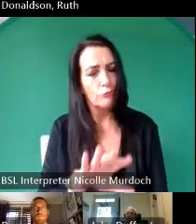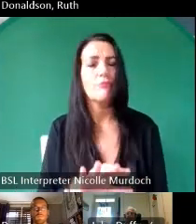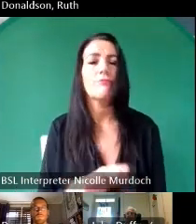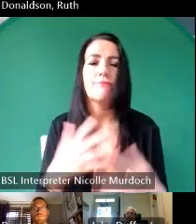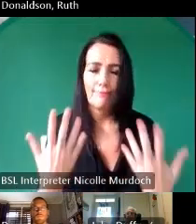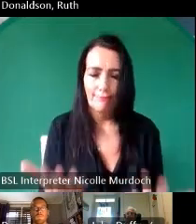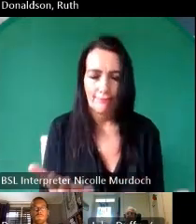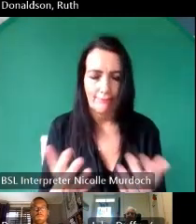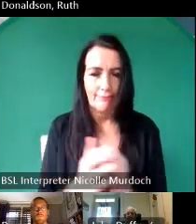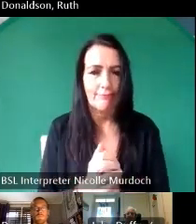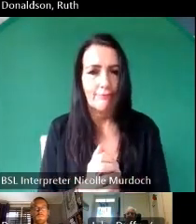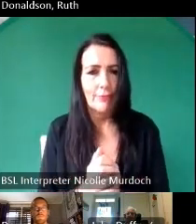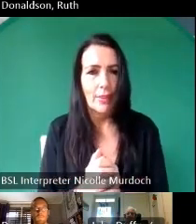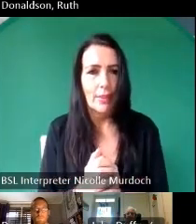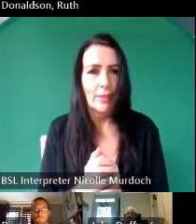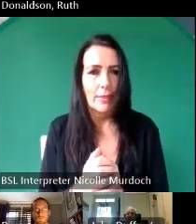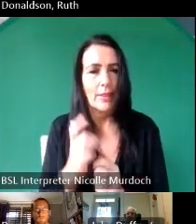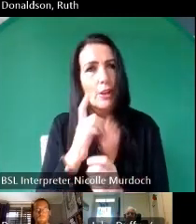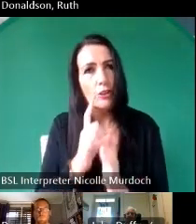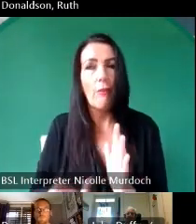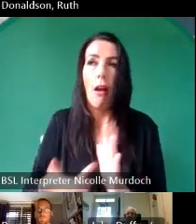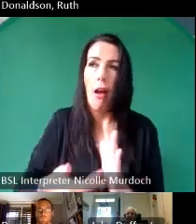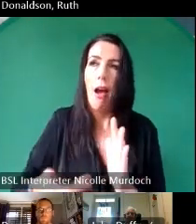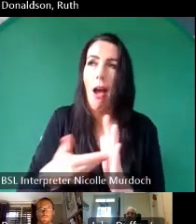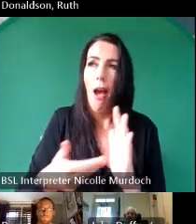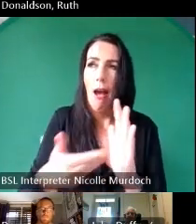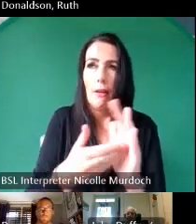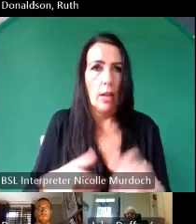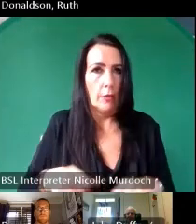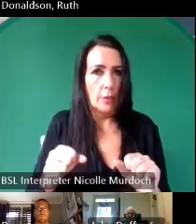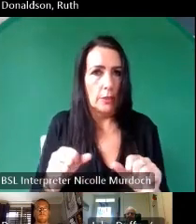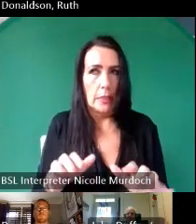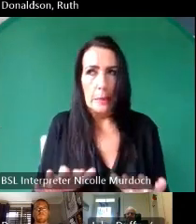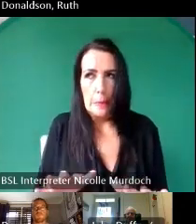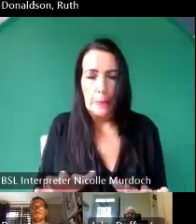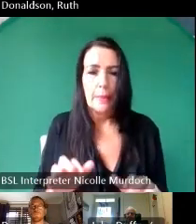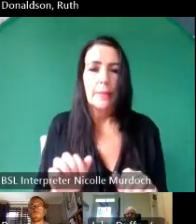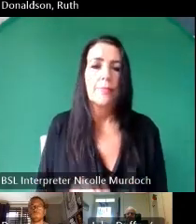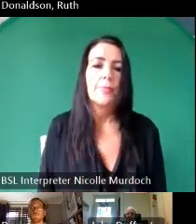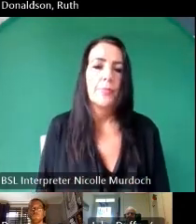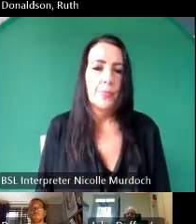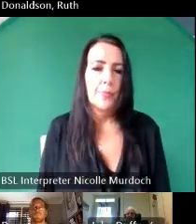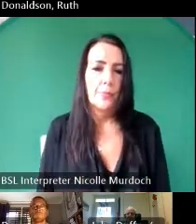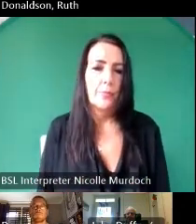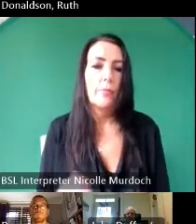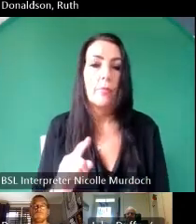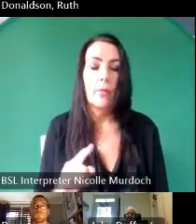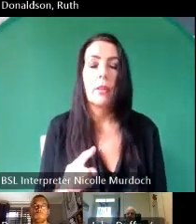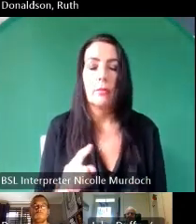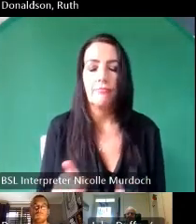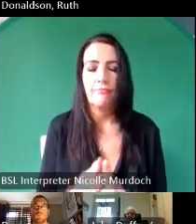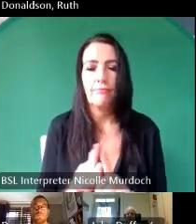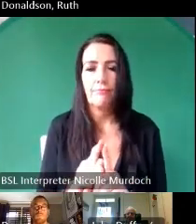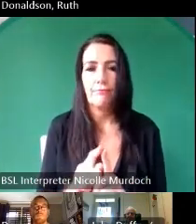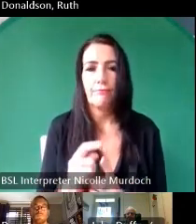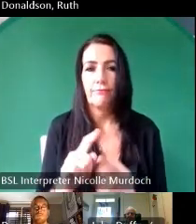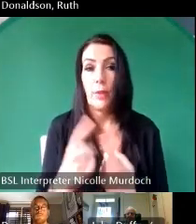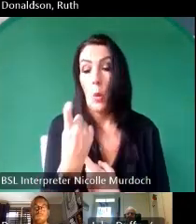she starts very uh sort of unsure uh and then finally I would like to share a clip from Chris